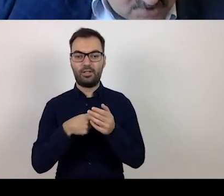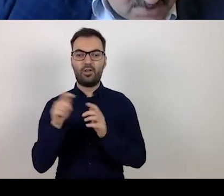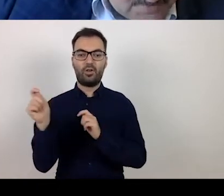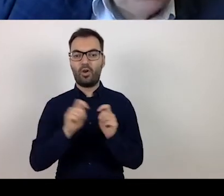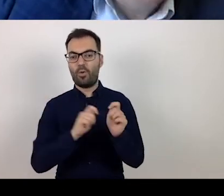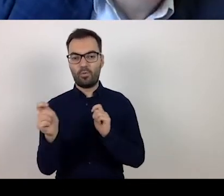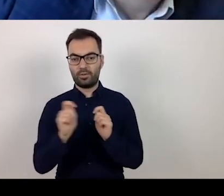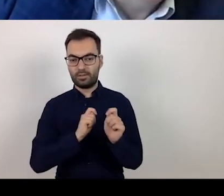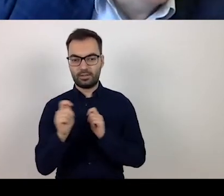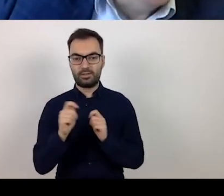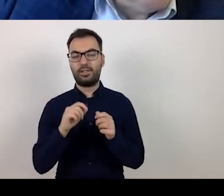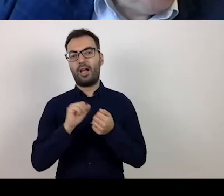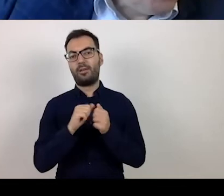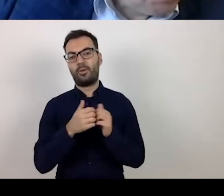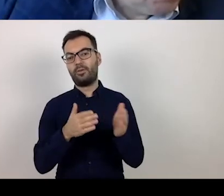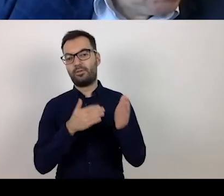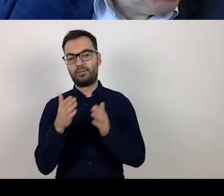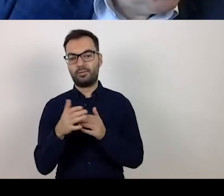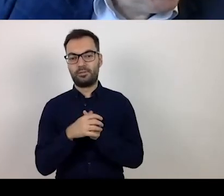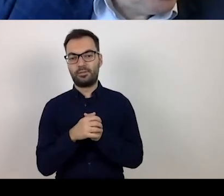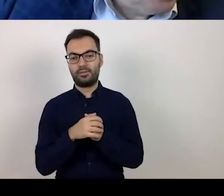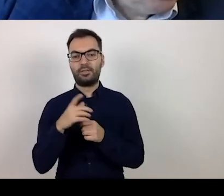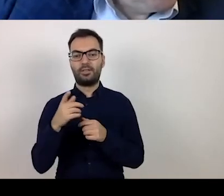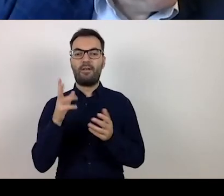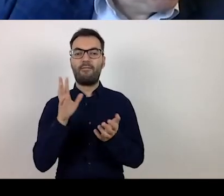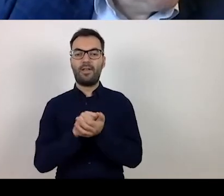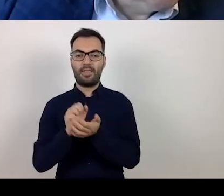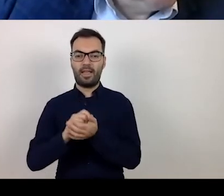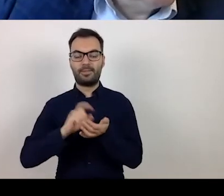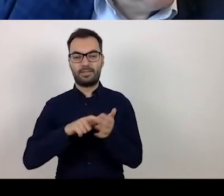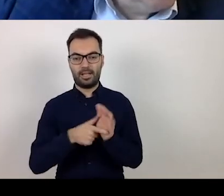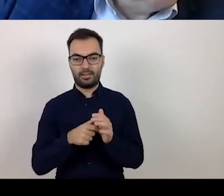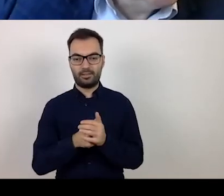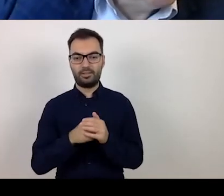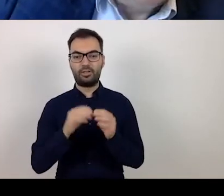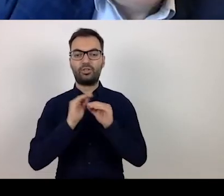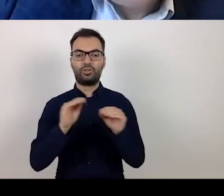funding for room rental costs or for on-site training